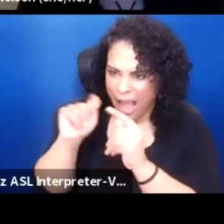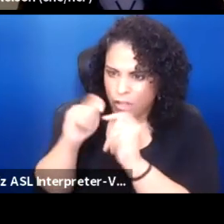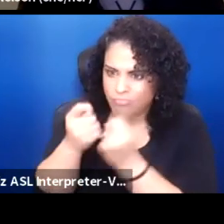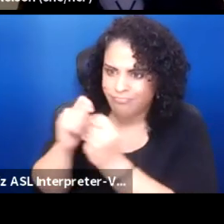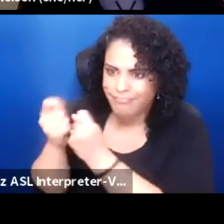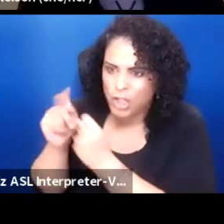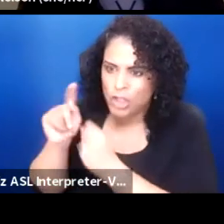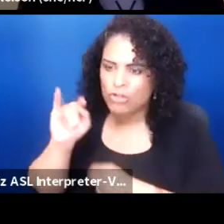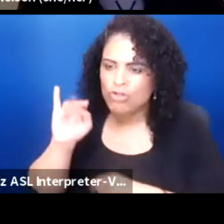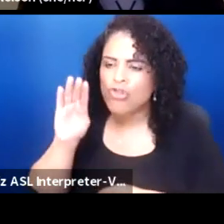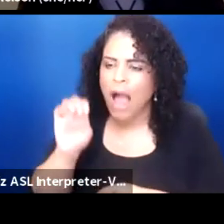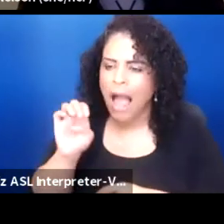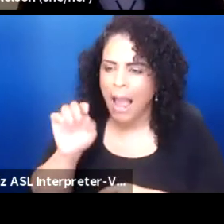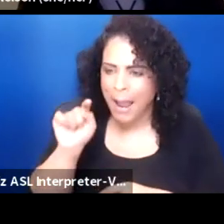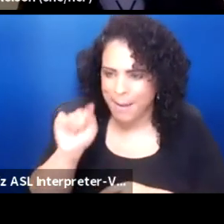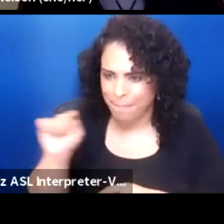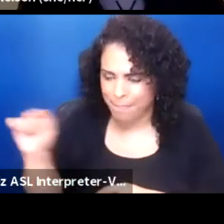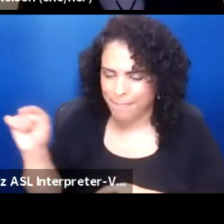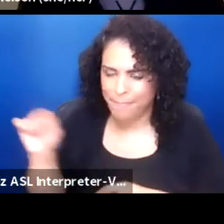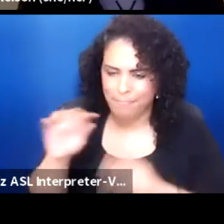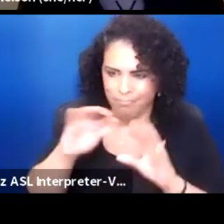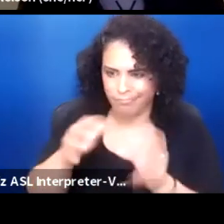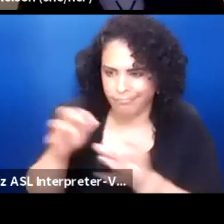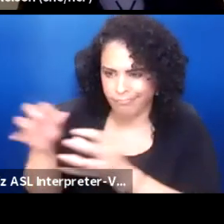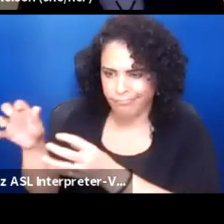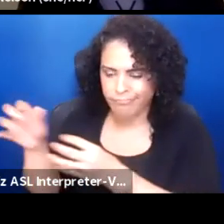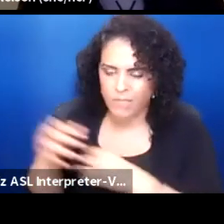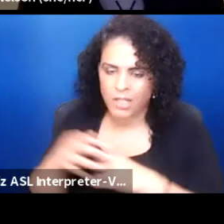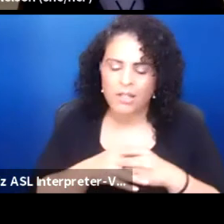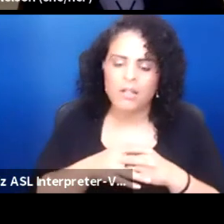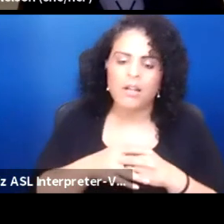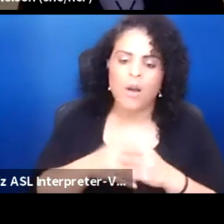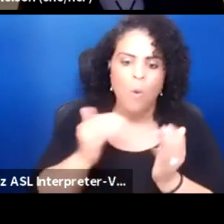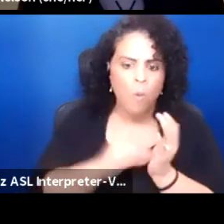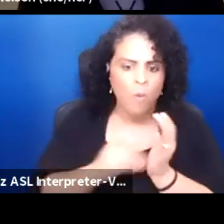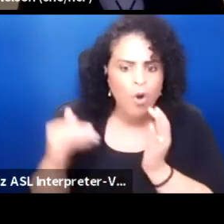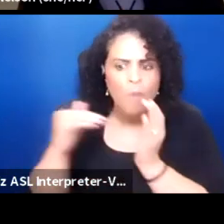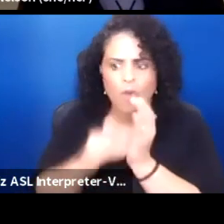And over and over again, popular culture of course,